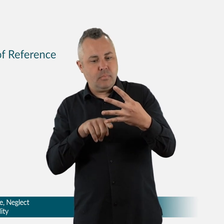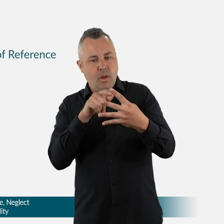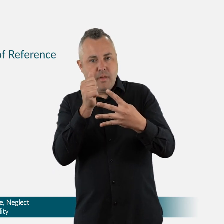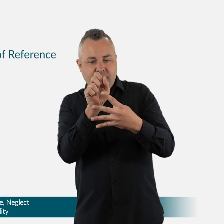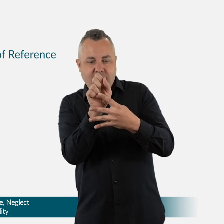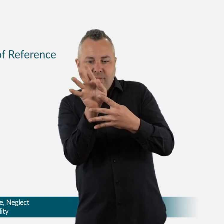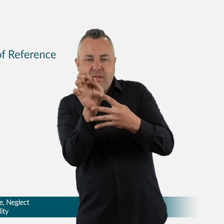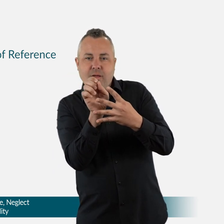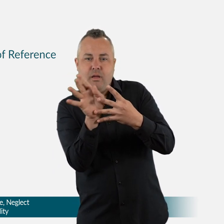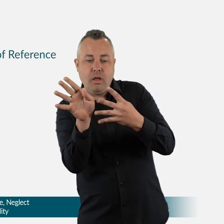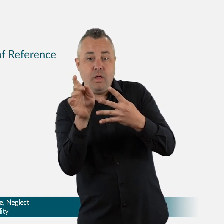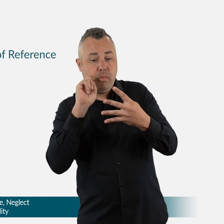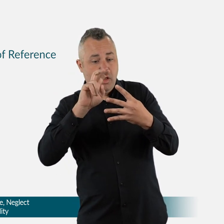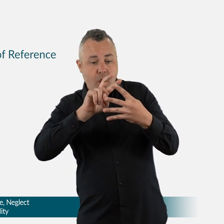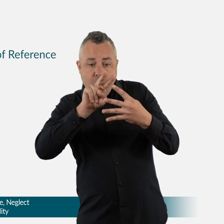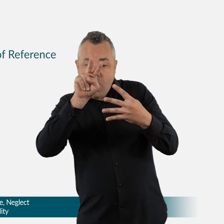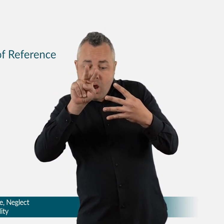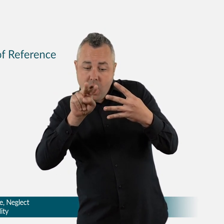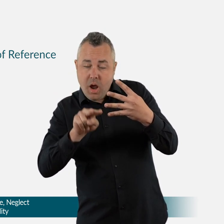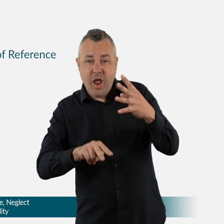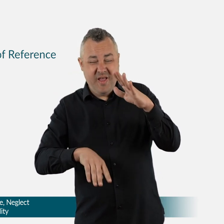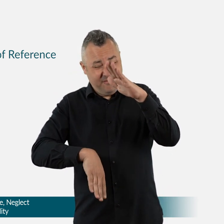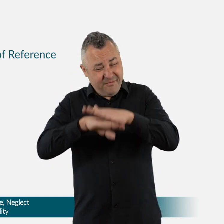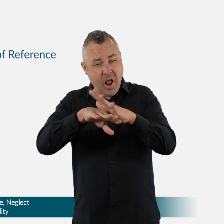How will people with disability be supported?